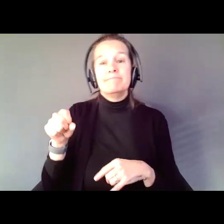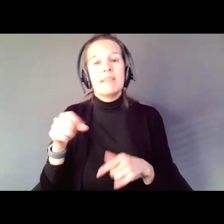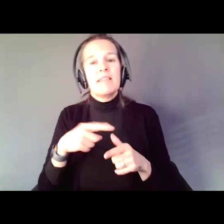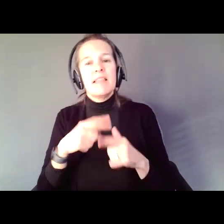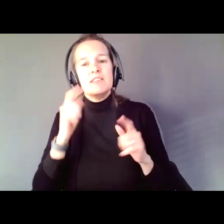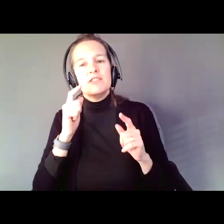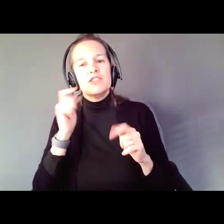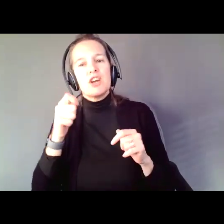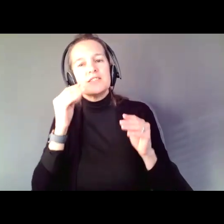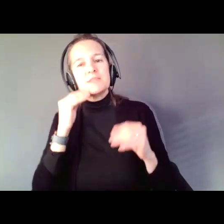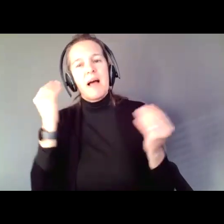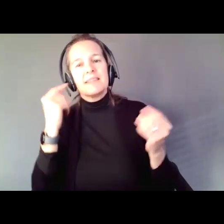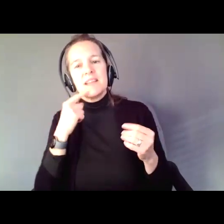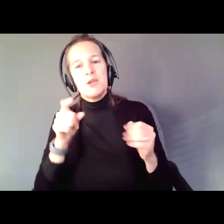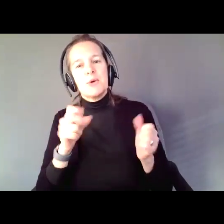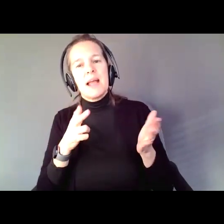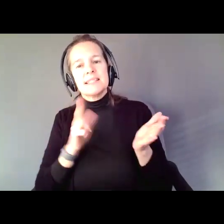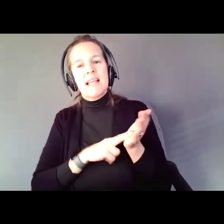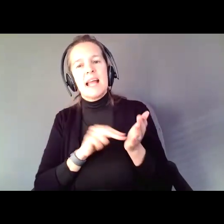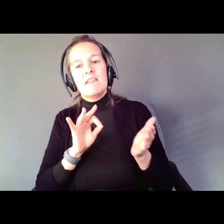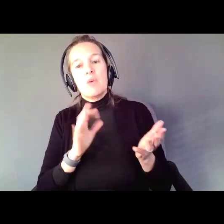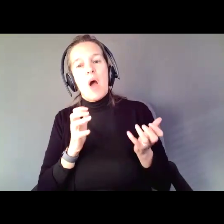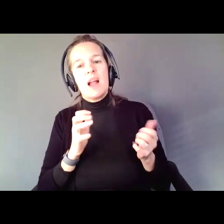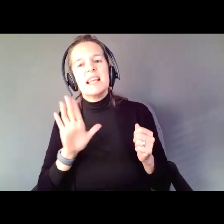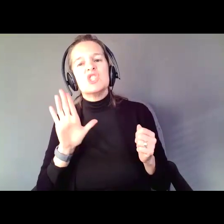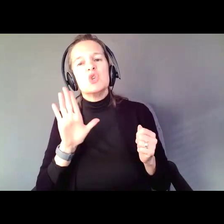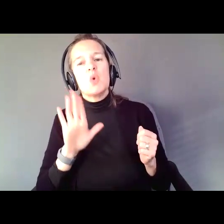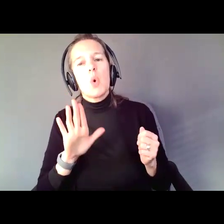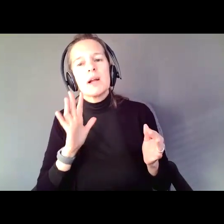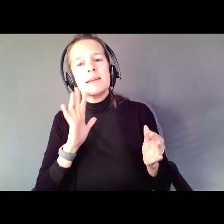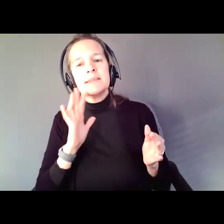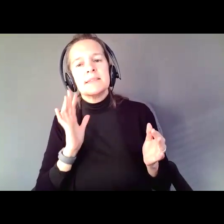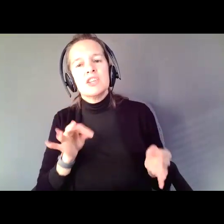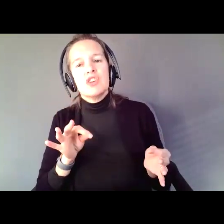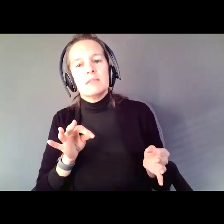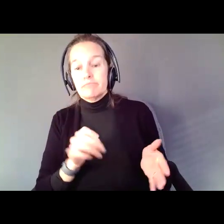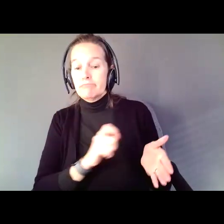sign it if you want. That is your decision, and he ended the guardianship. That is Ryan signing